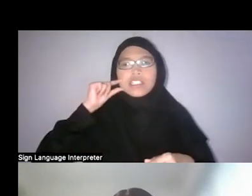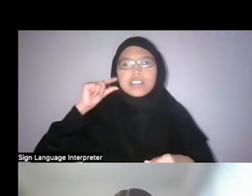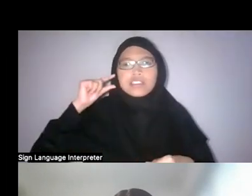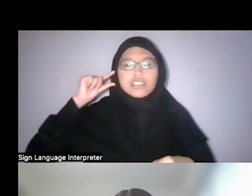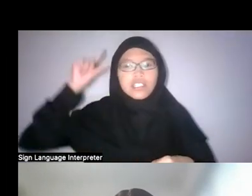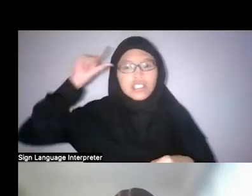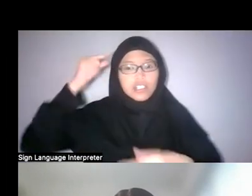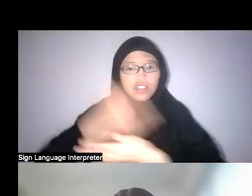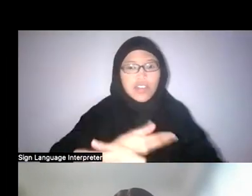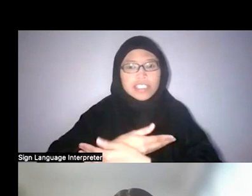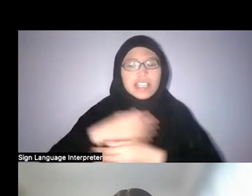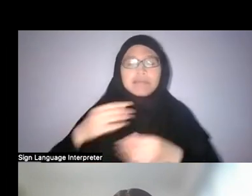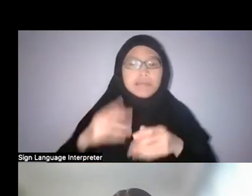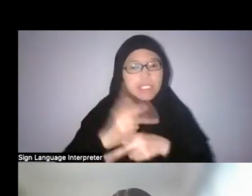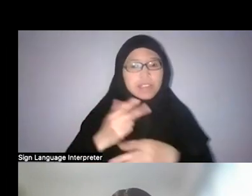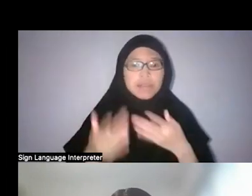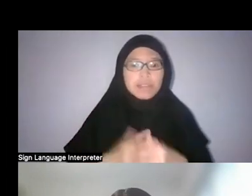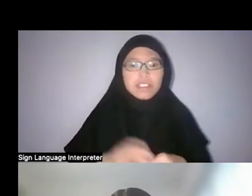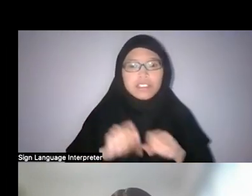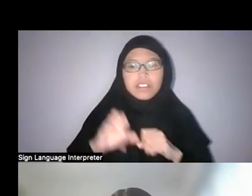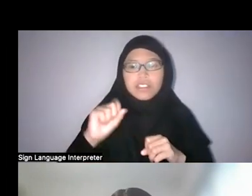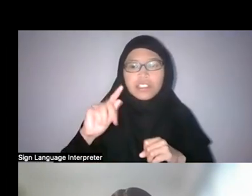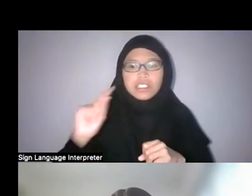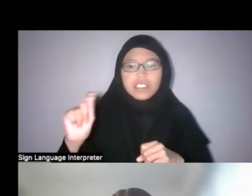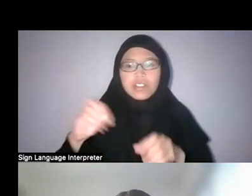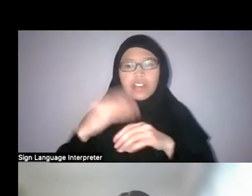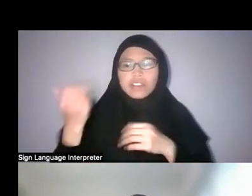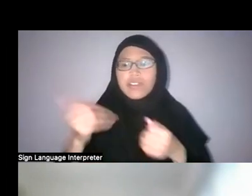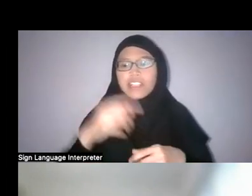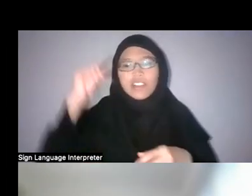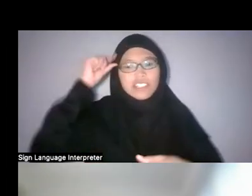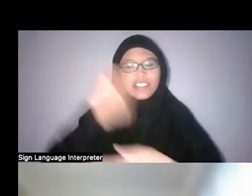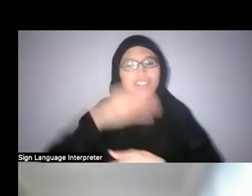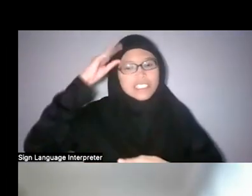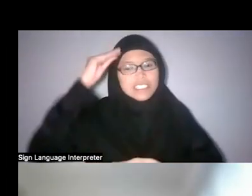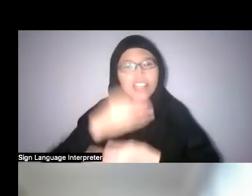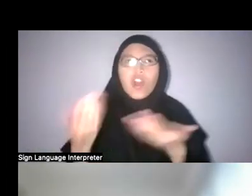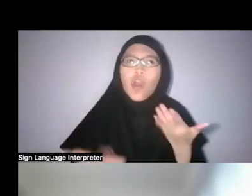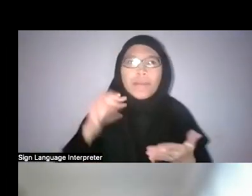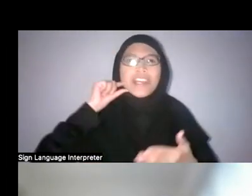Shoutout to any of the grandsons out there. Or granddaughters! Faris: Yeah! Thank you so much.